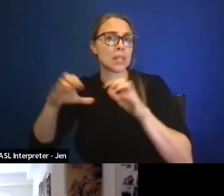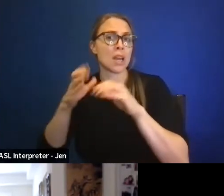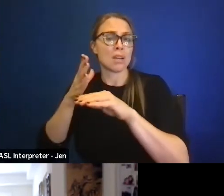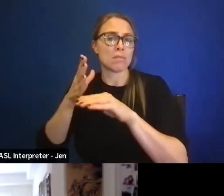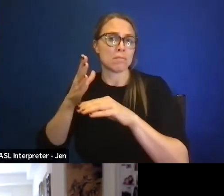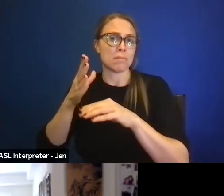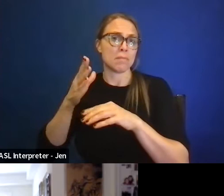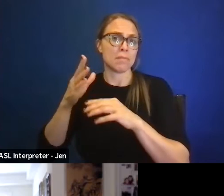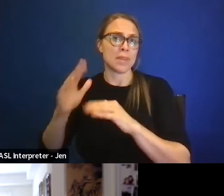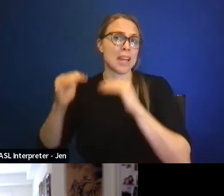Higher ed?